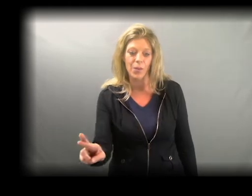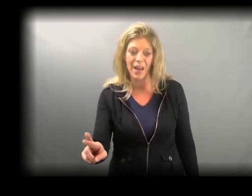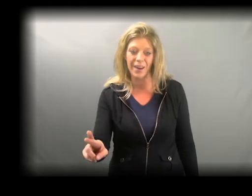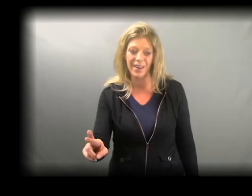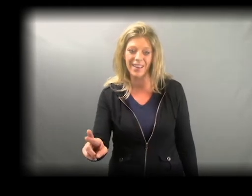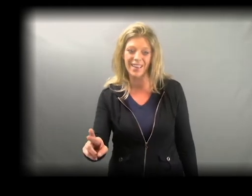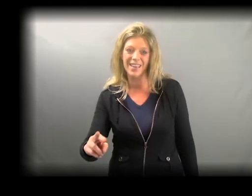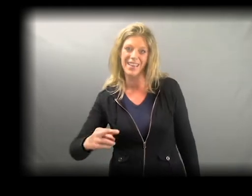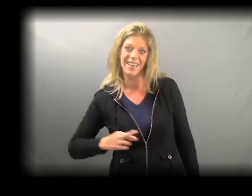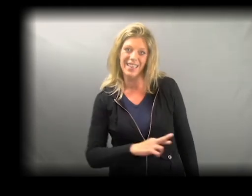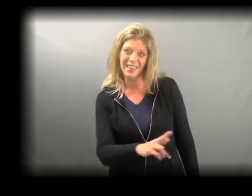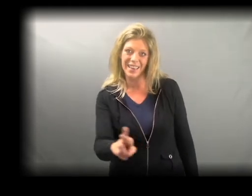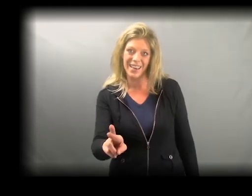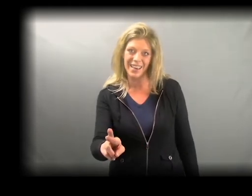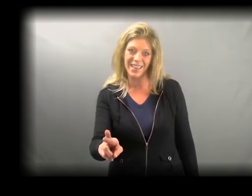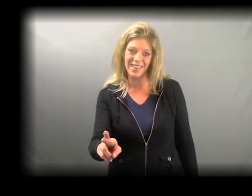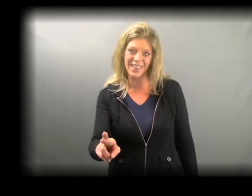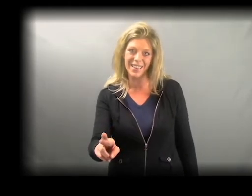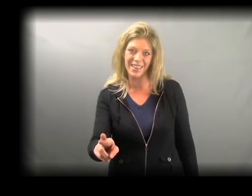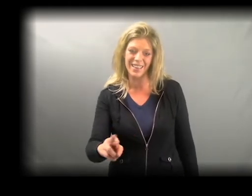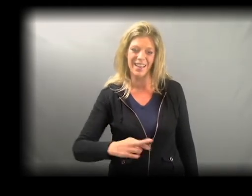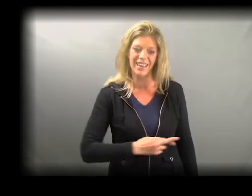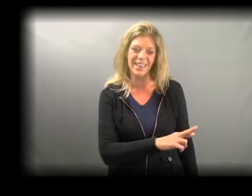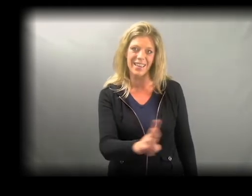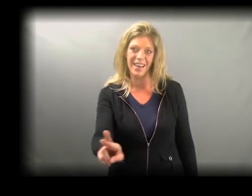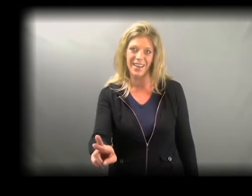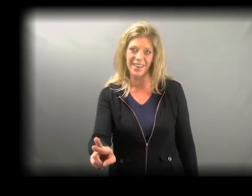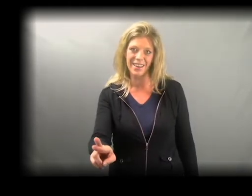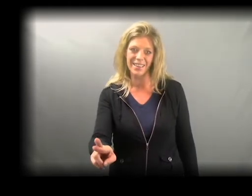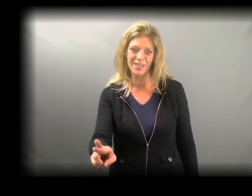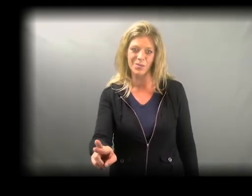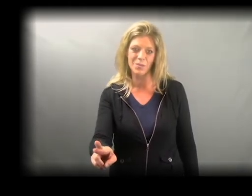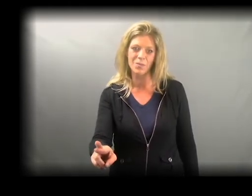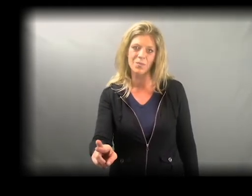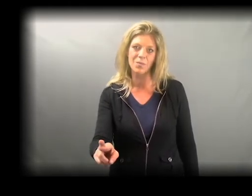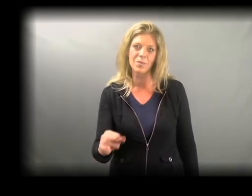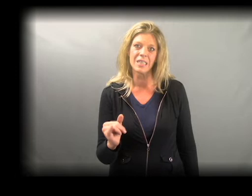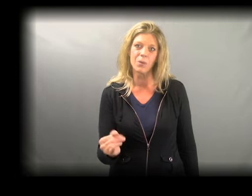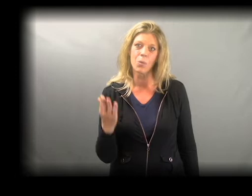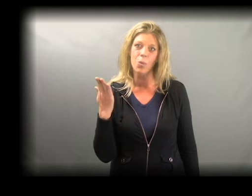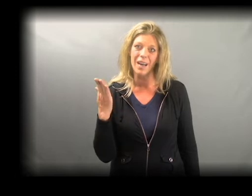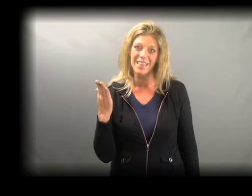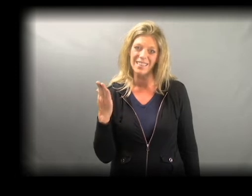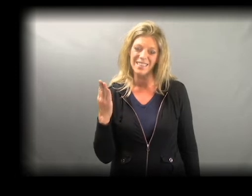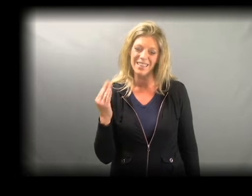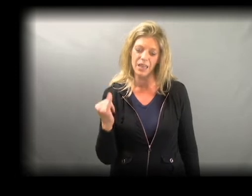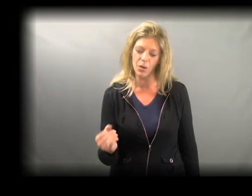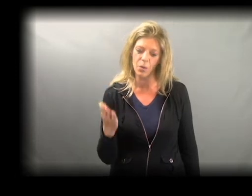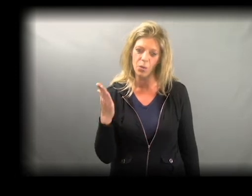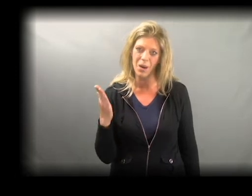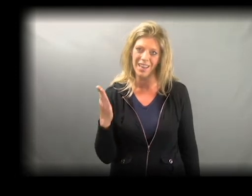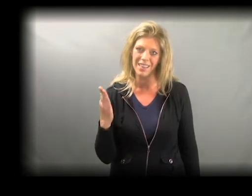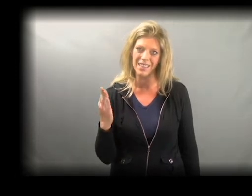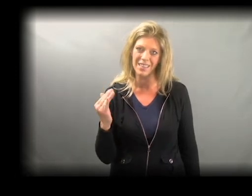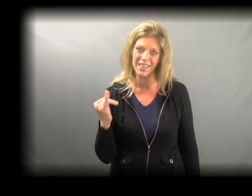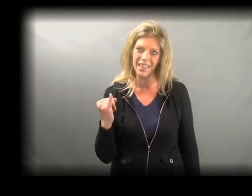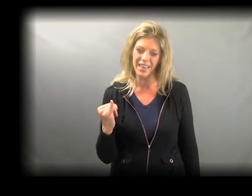THERE WAS